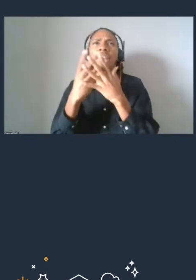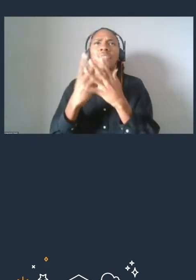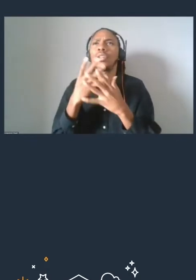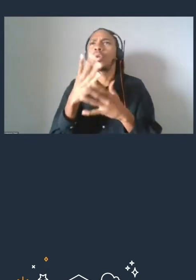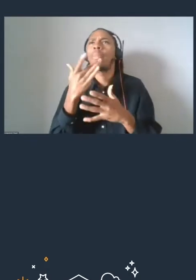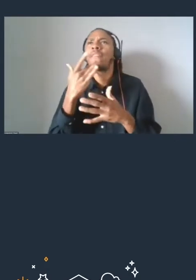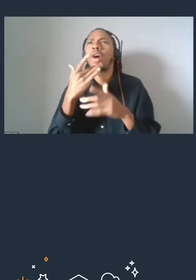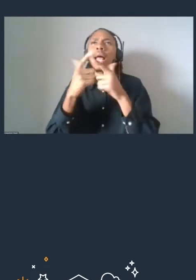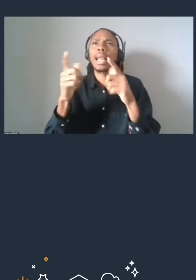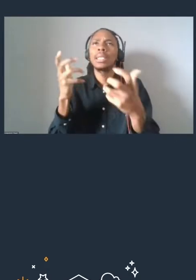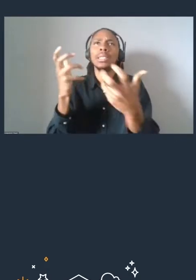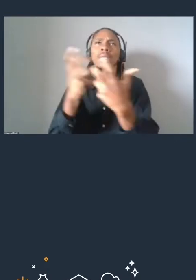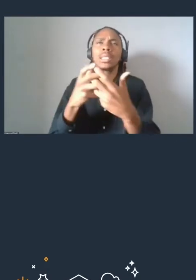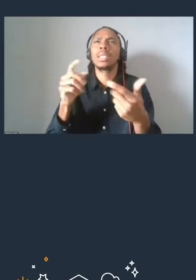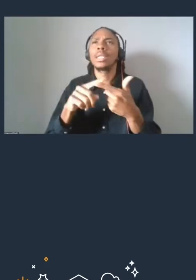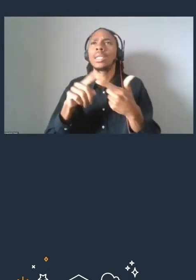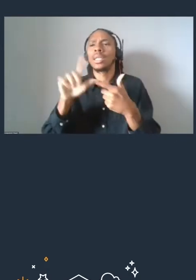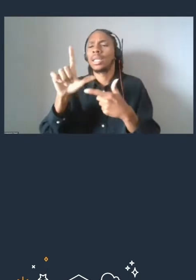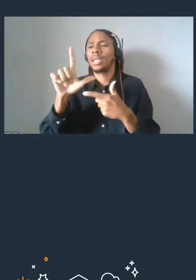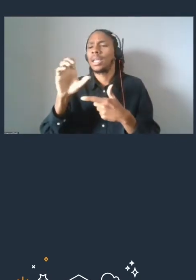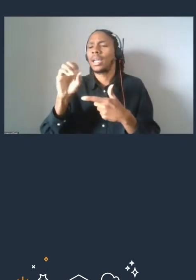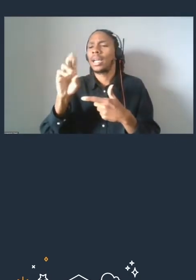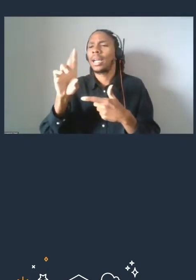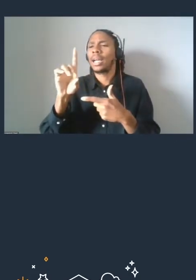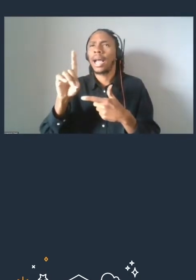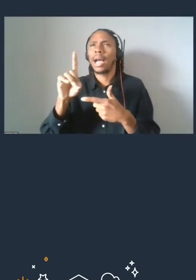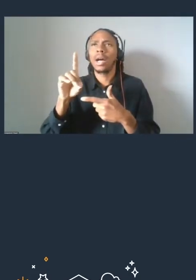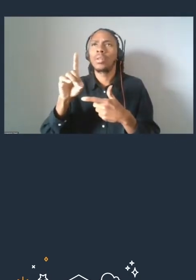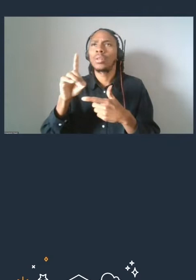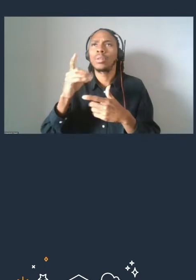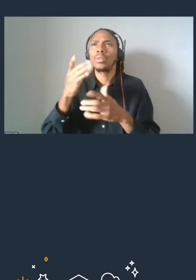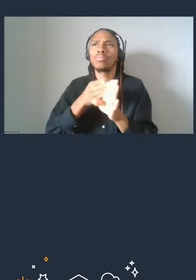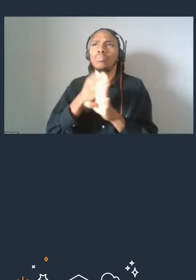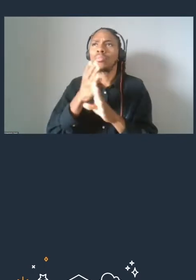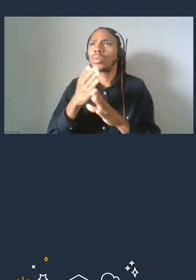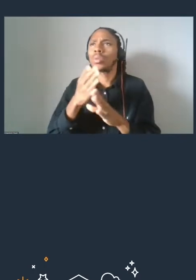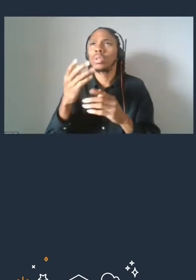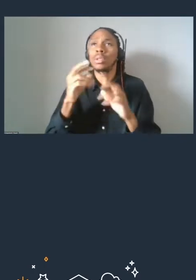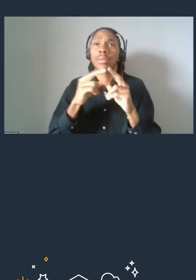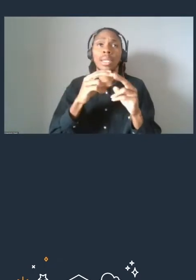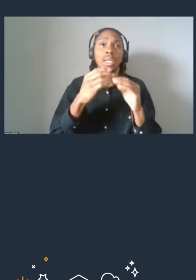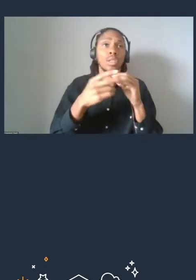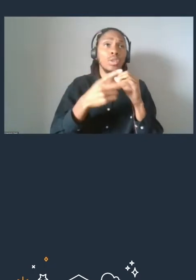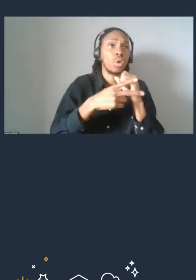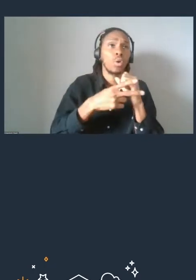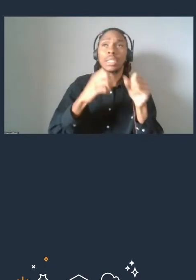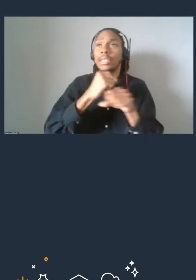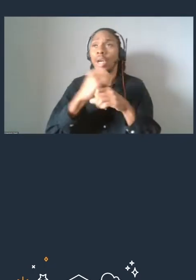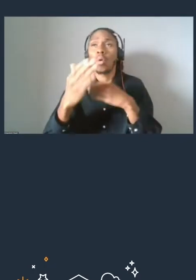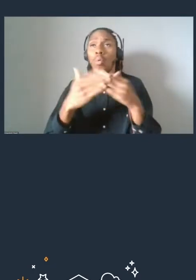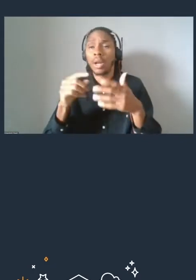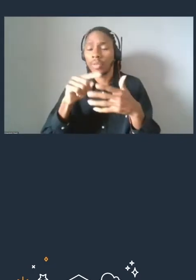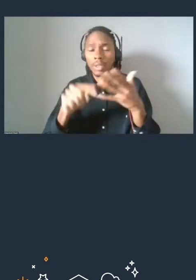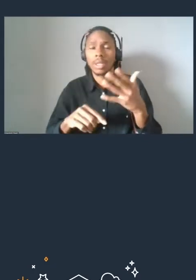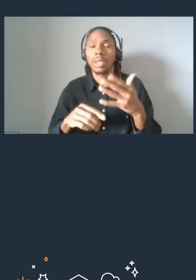what is the cloud domain that you want to learn from, whether that be storage or other, what course level you want to start at?